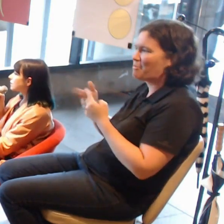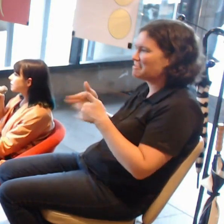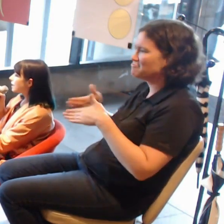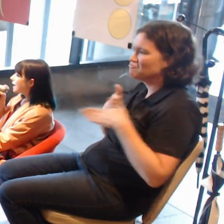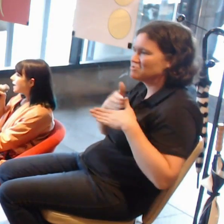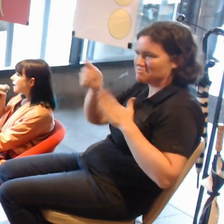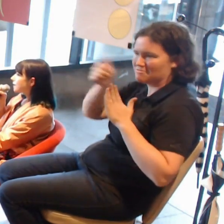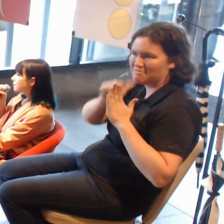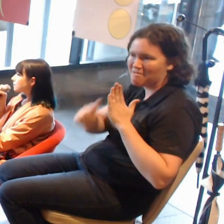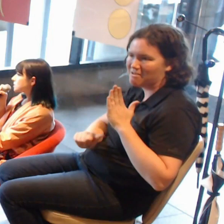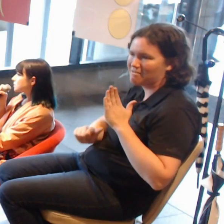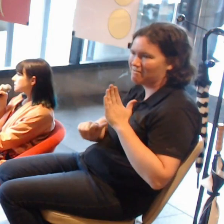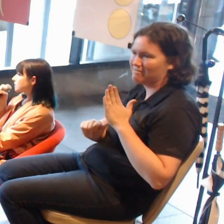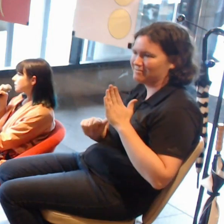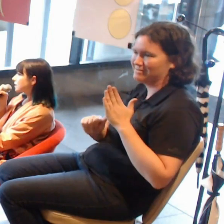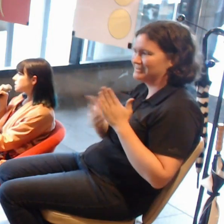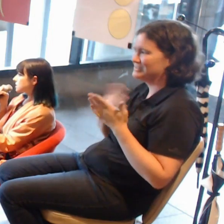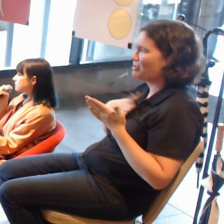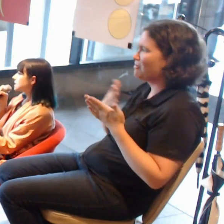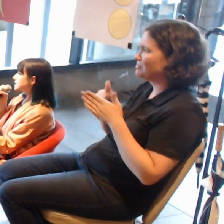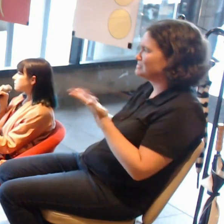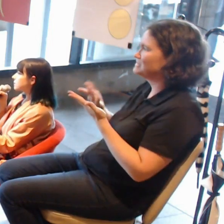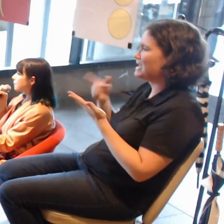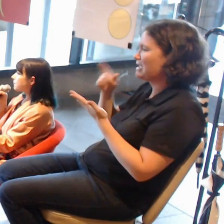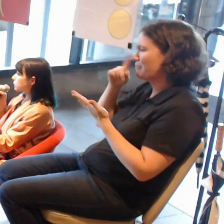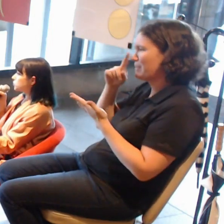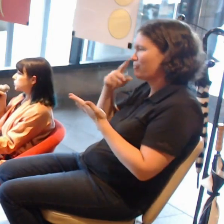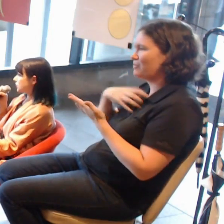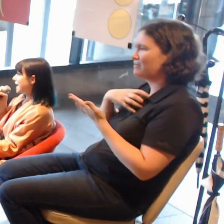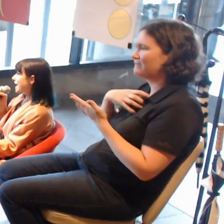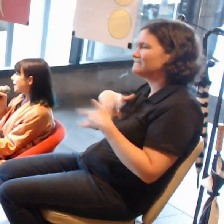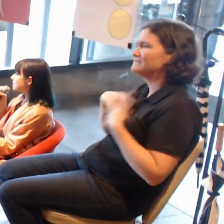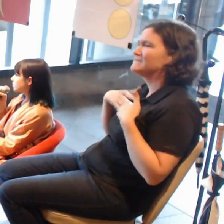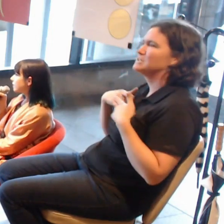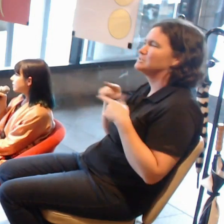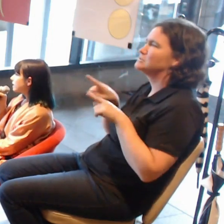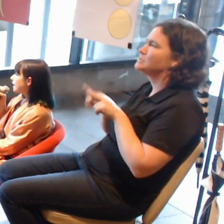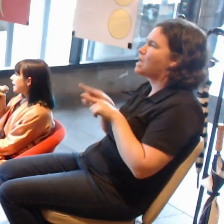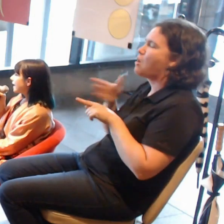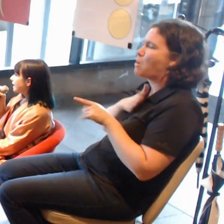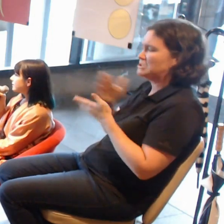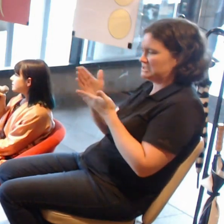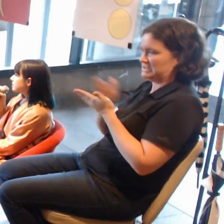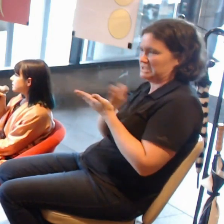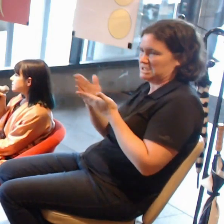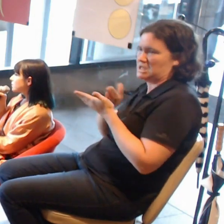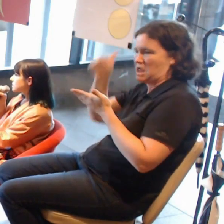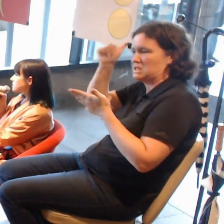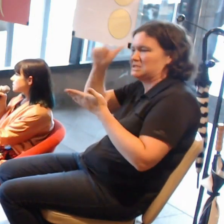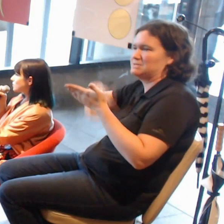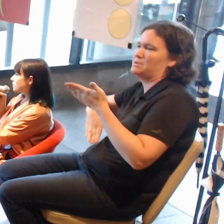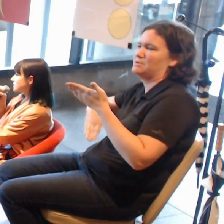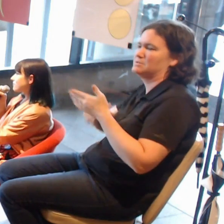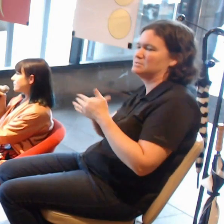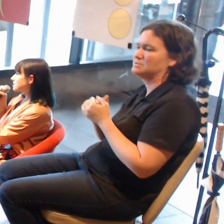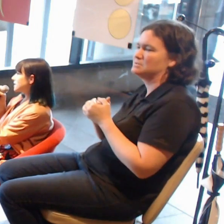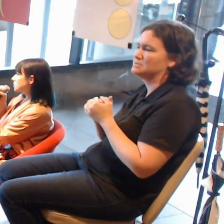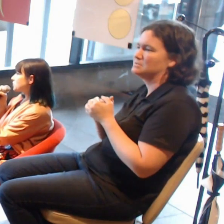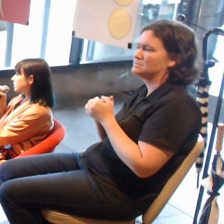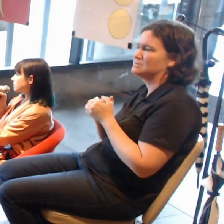So it was definitely something that people could share as well. So there was that fascination with the newness of it,